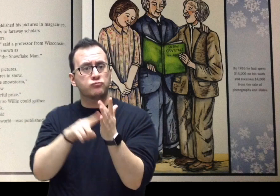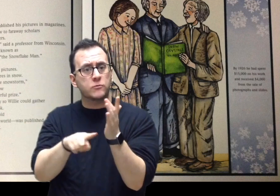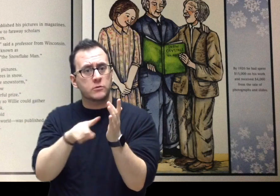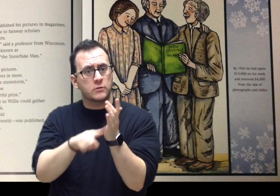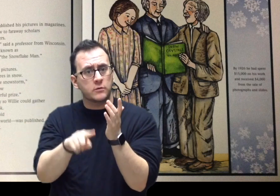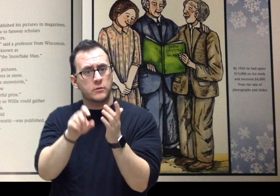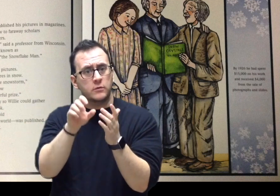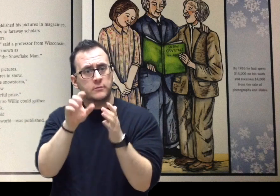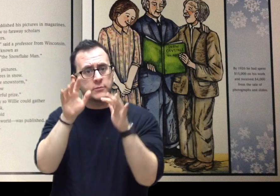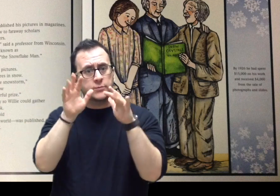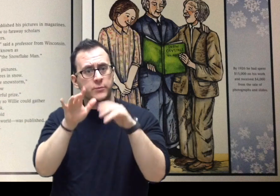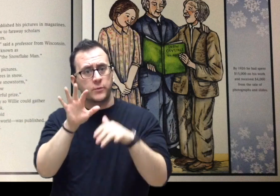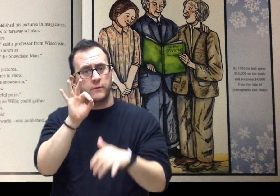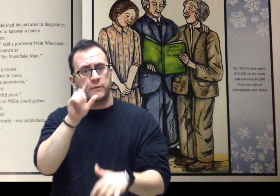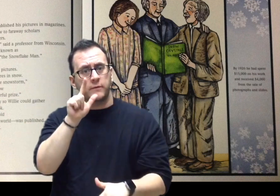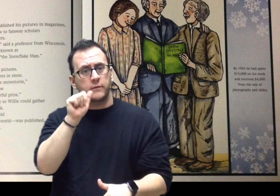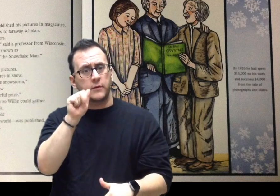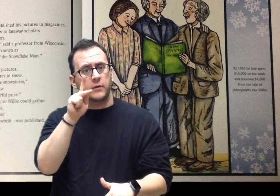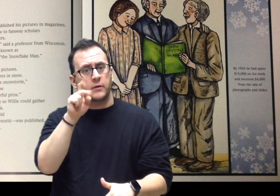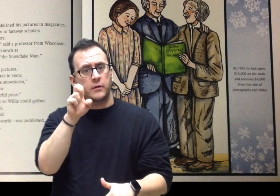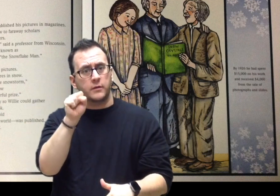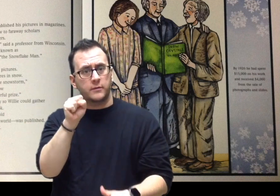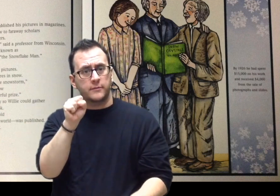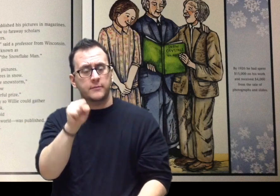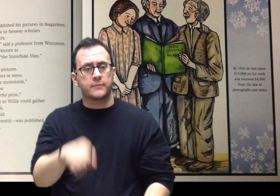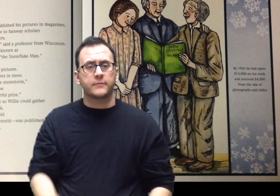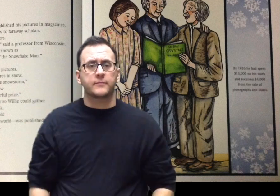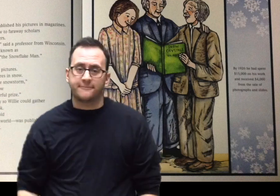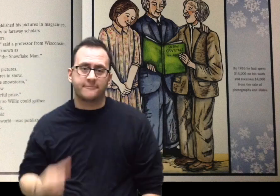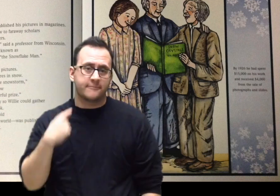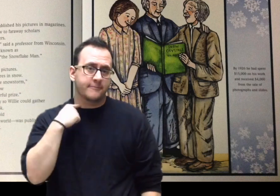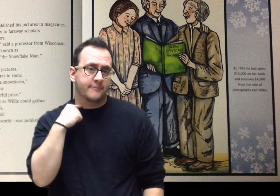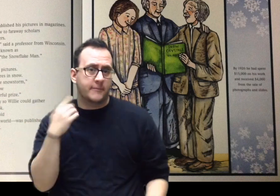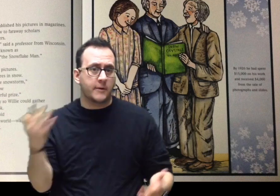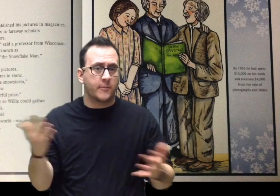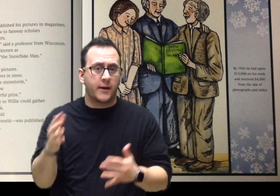The little farmer came to be known as the world’s expert on snow, “the Snowflake Man.”